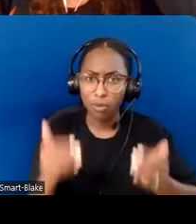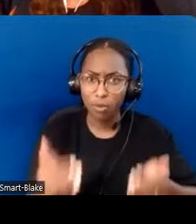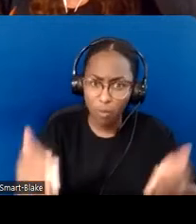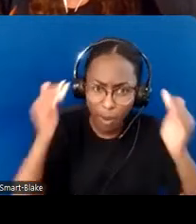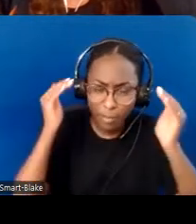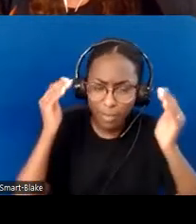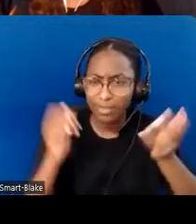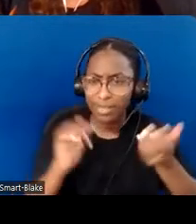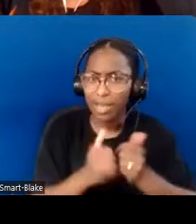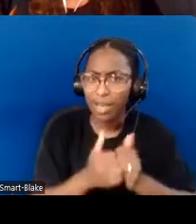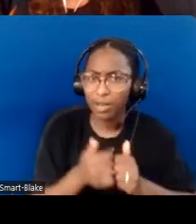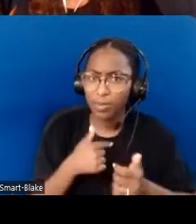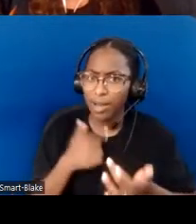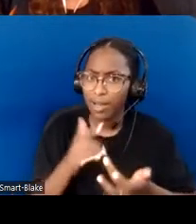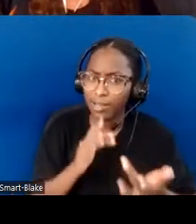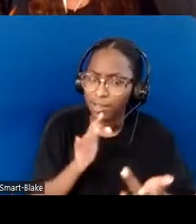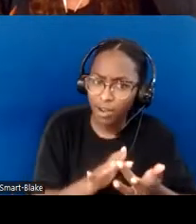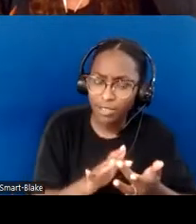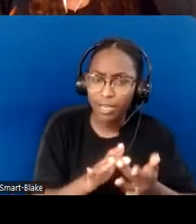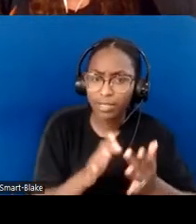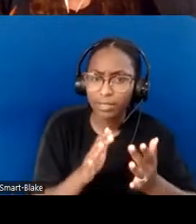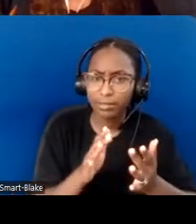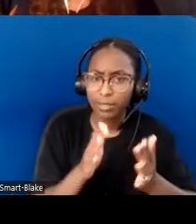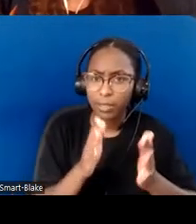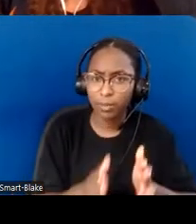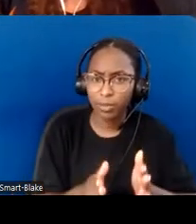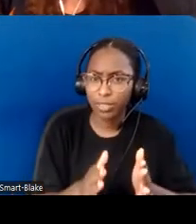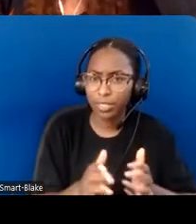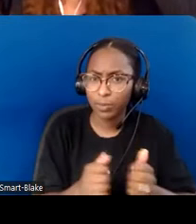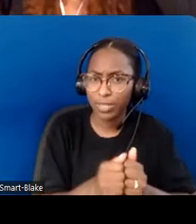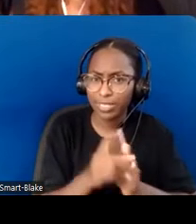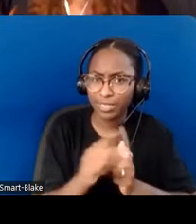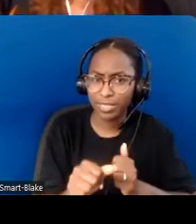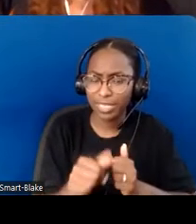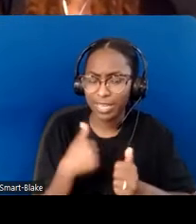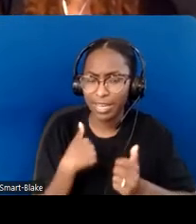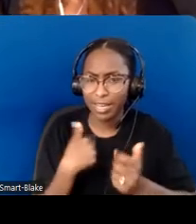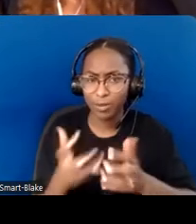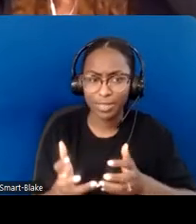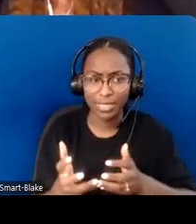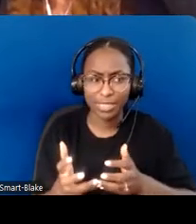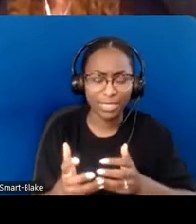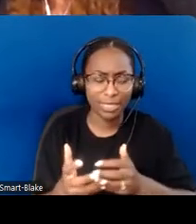"without being too nice to them? What does that even mean "to be 'too nice'?" These tools are awareness tools,